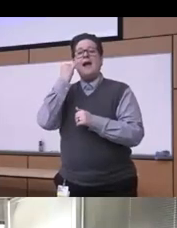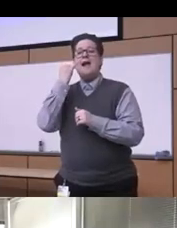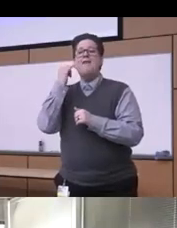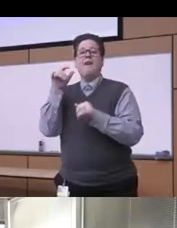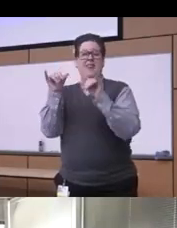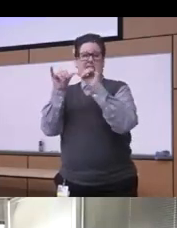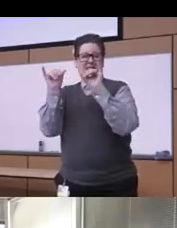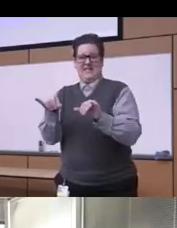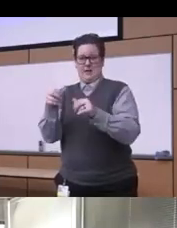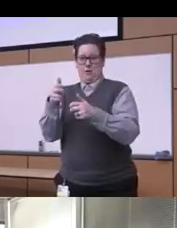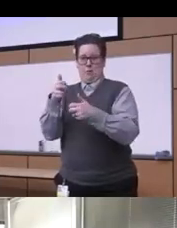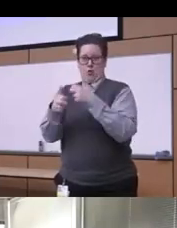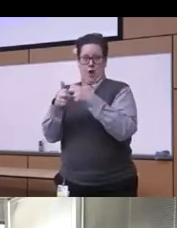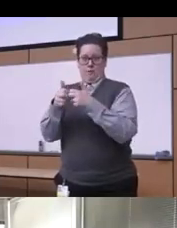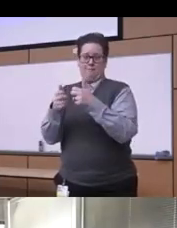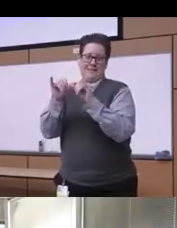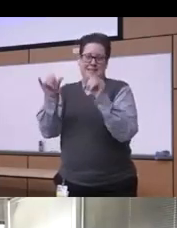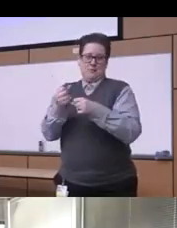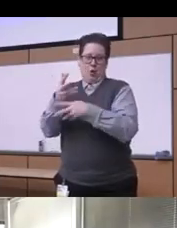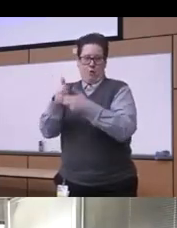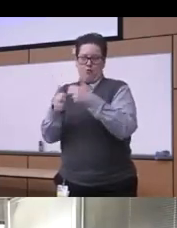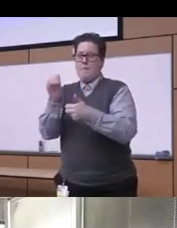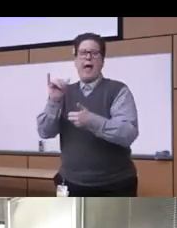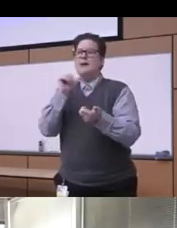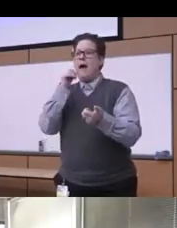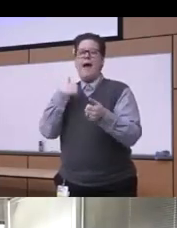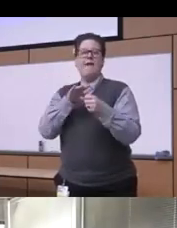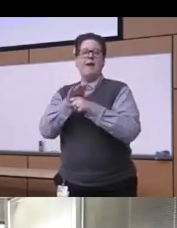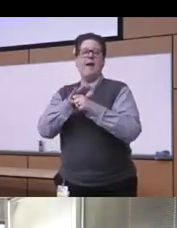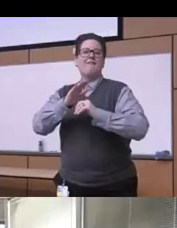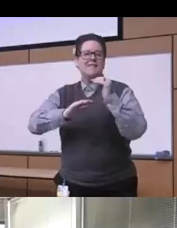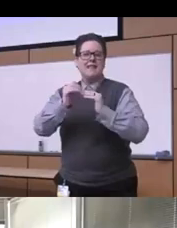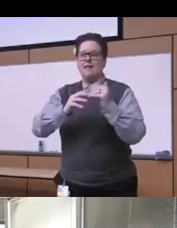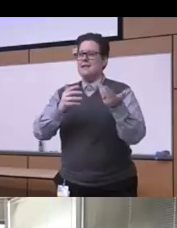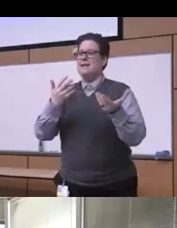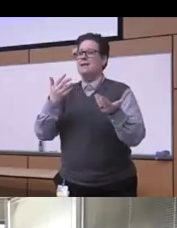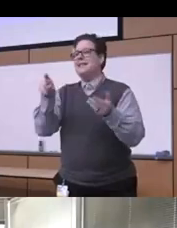know in acute care settings acute care facilities emergency departments you know and you know jails